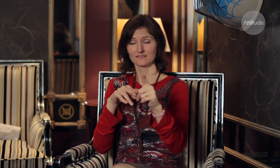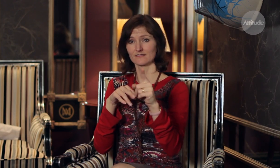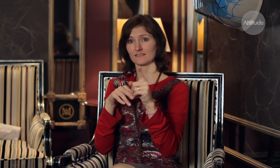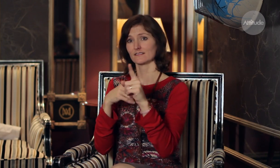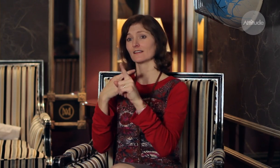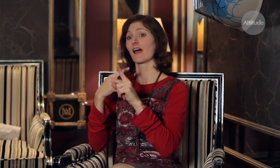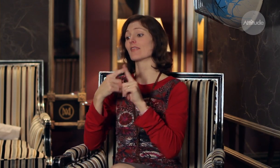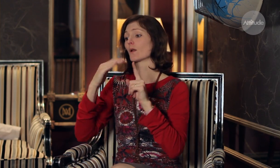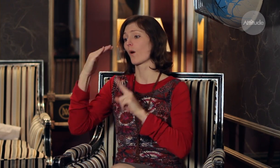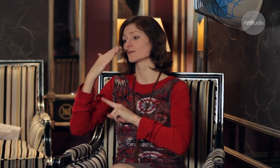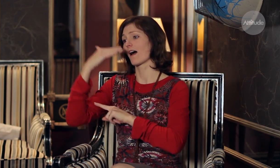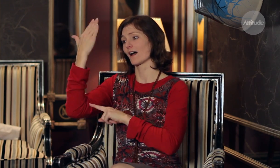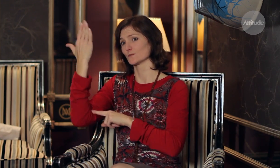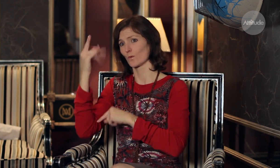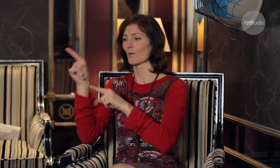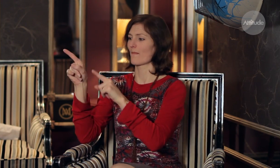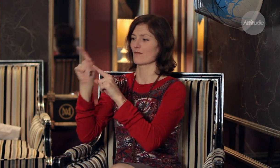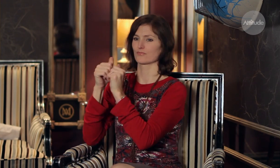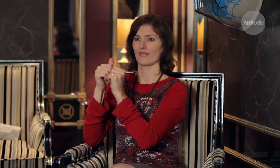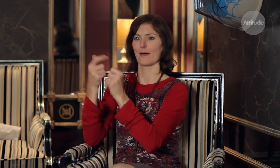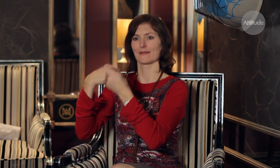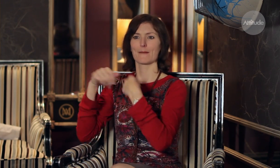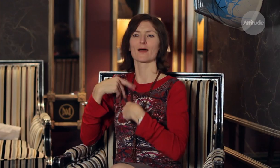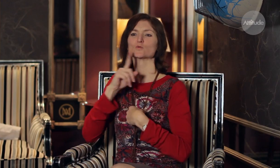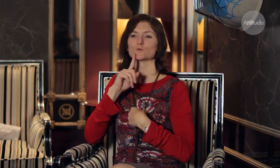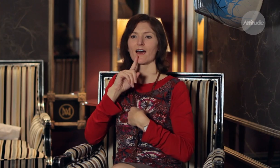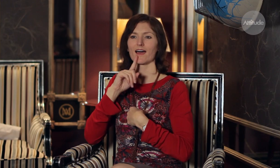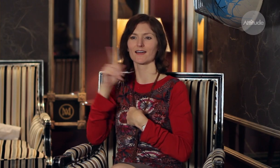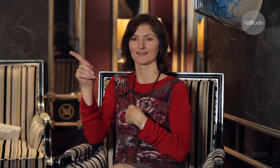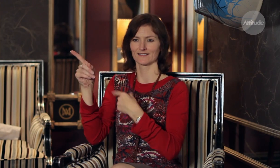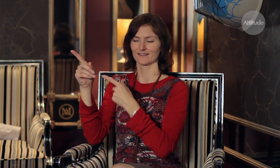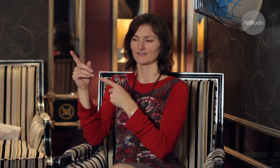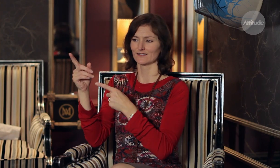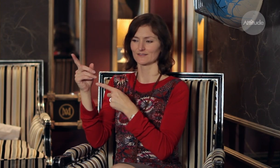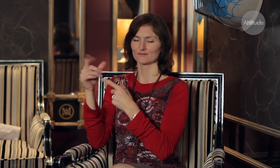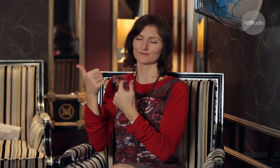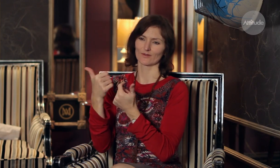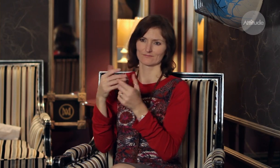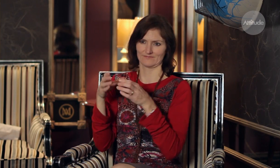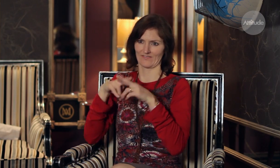was from my parents and as we grew up my brother became my tutor as well so that family support